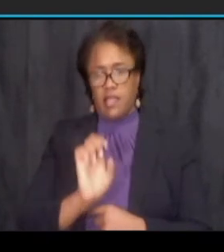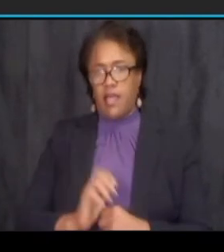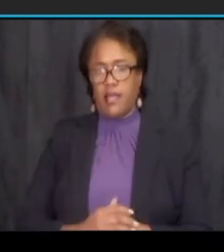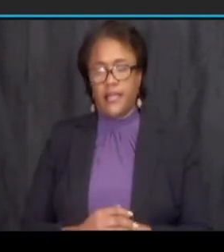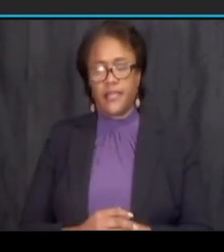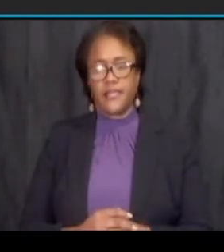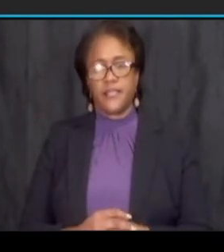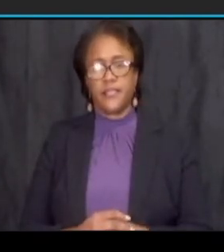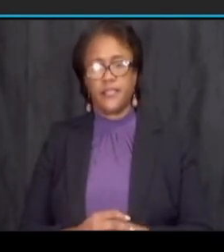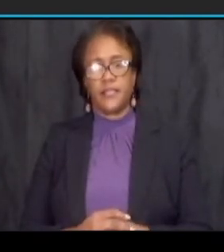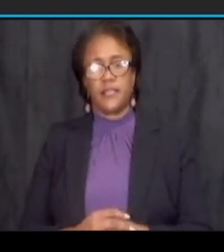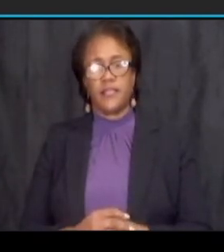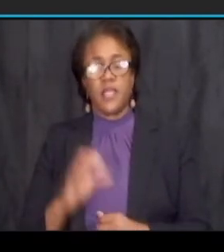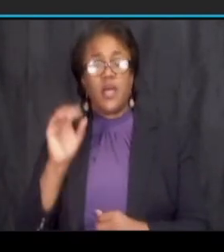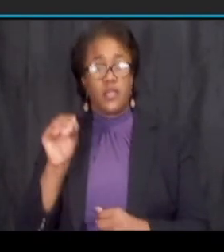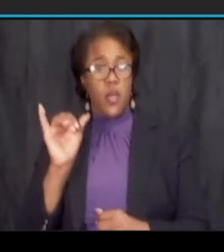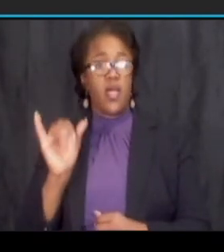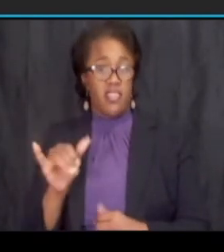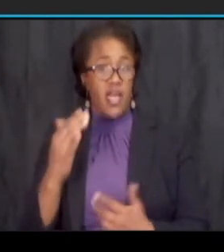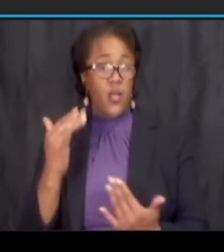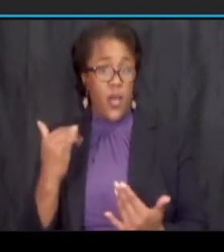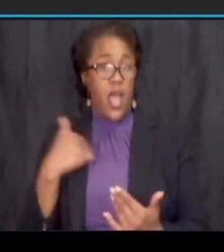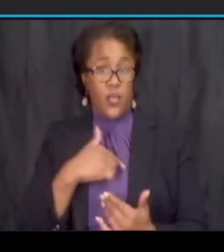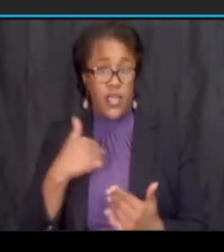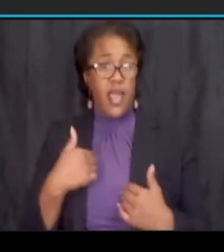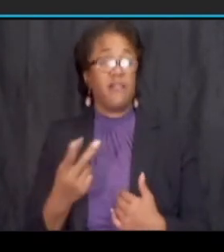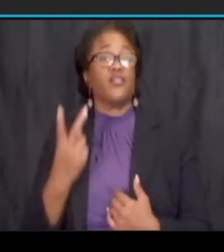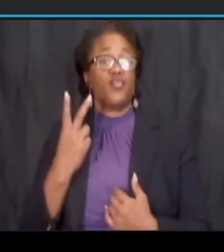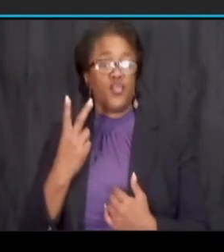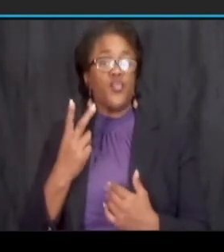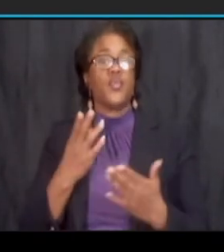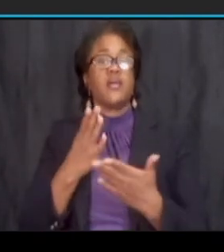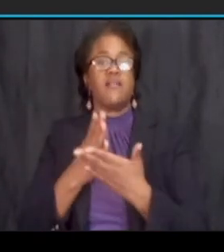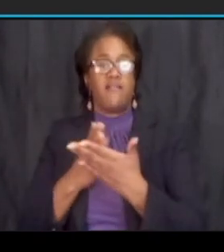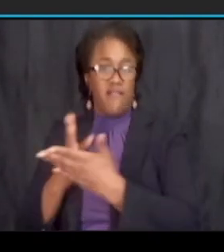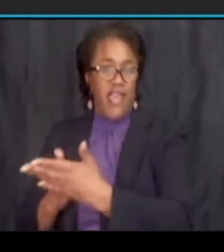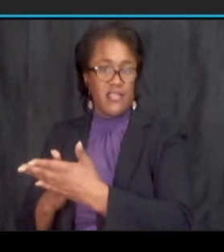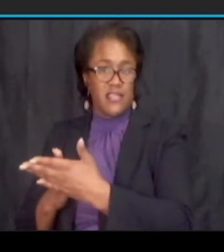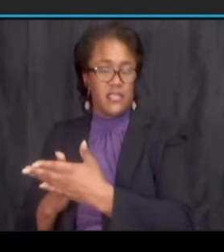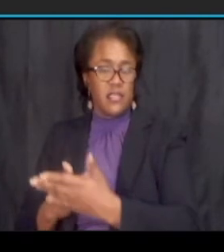so and that's why we have a two separate phases we are not working on eastbound and westbound